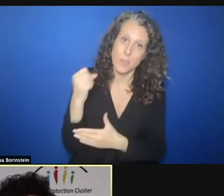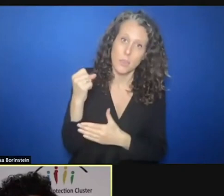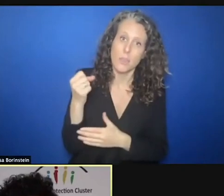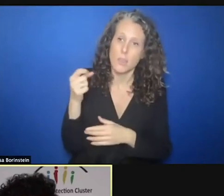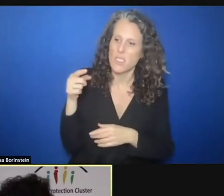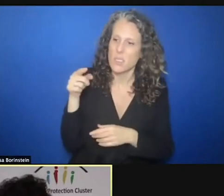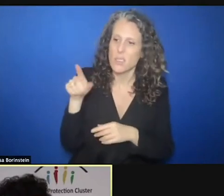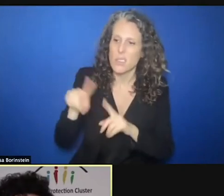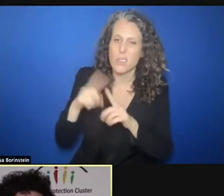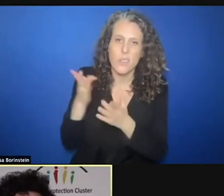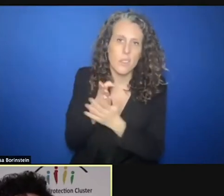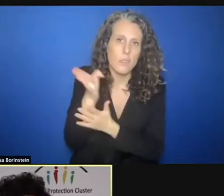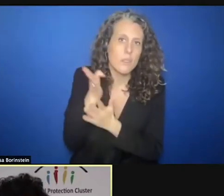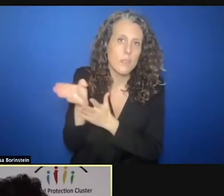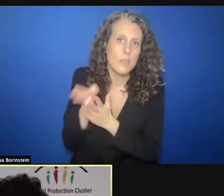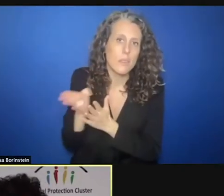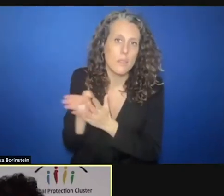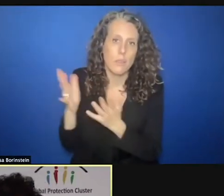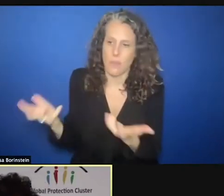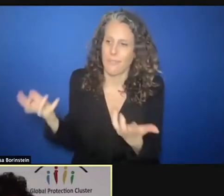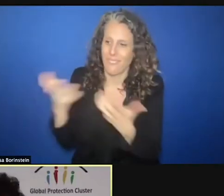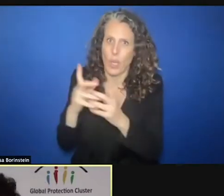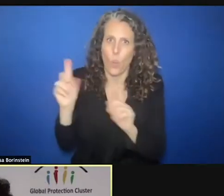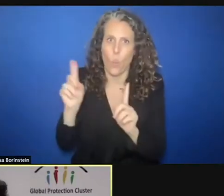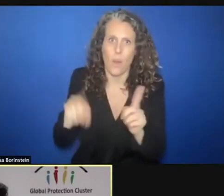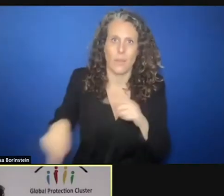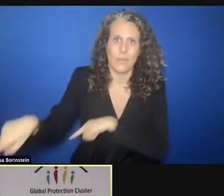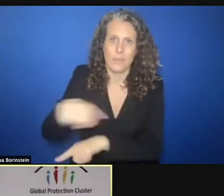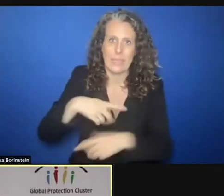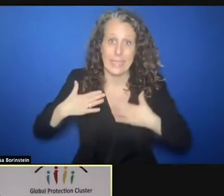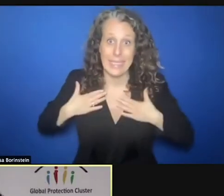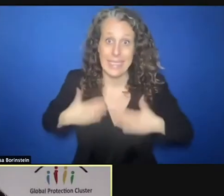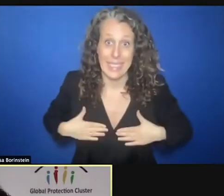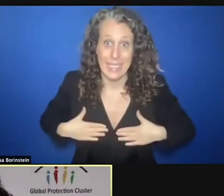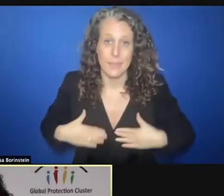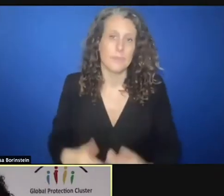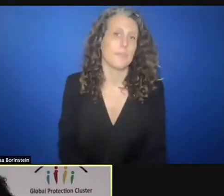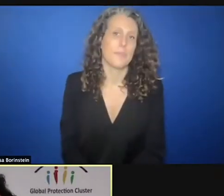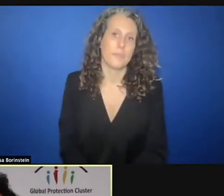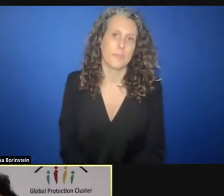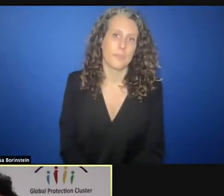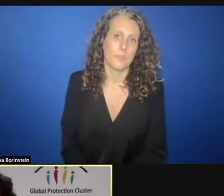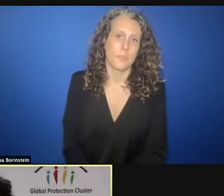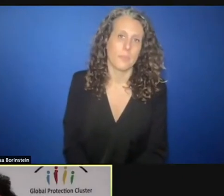in a way that is commensurate to their needs. There are other areas where COVID has really